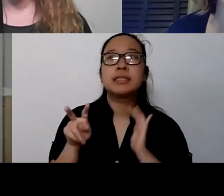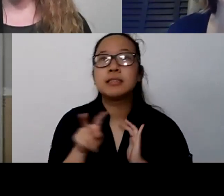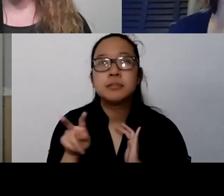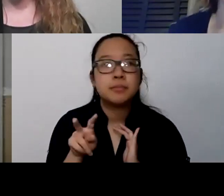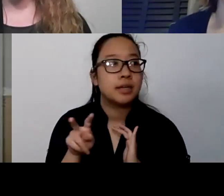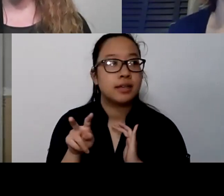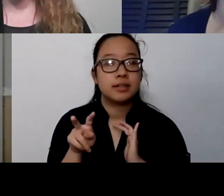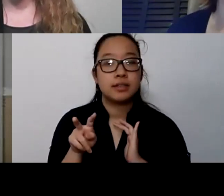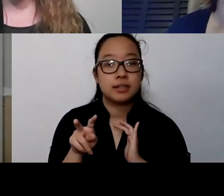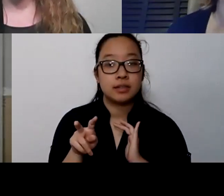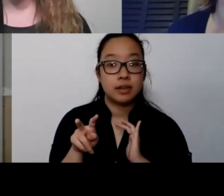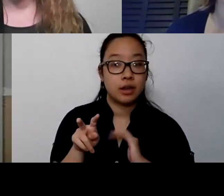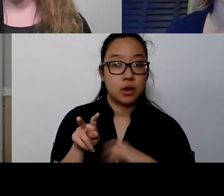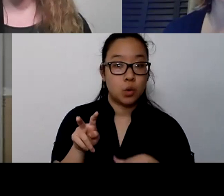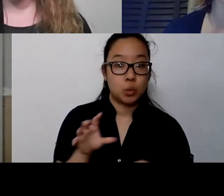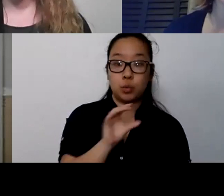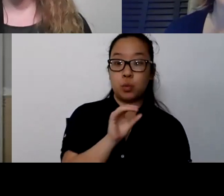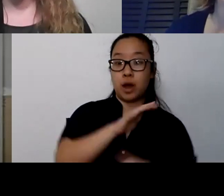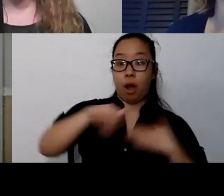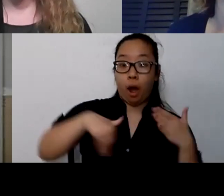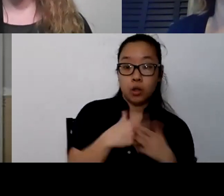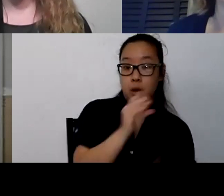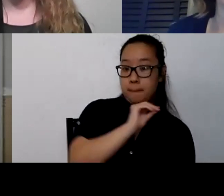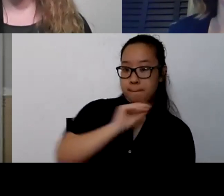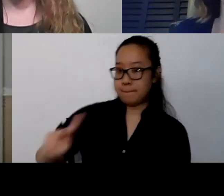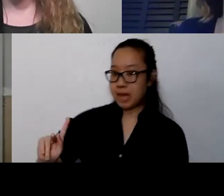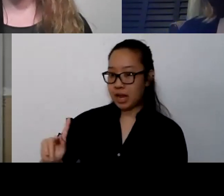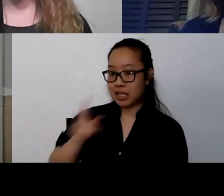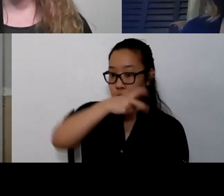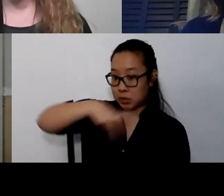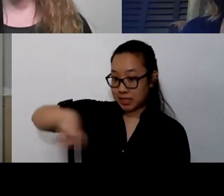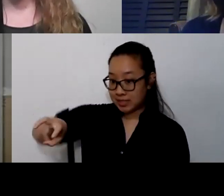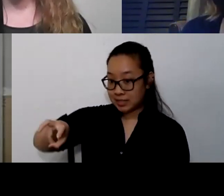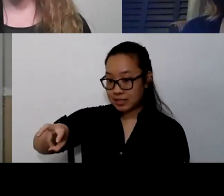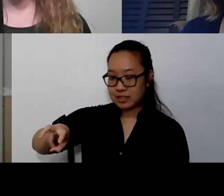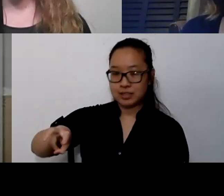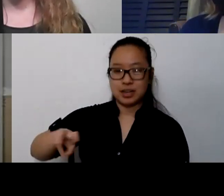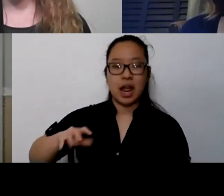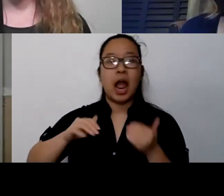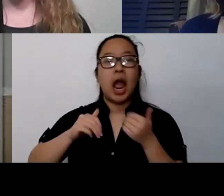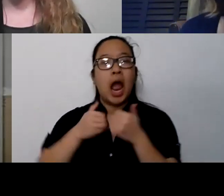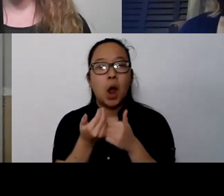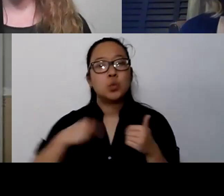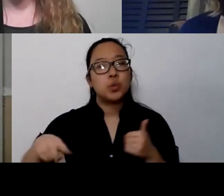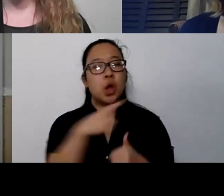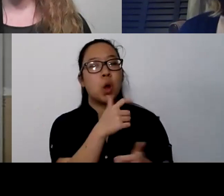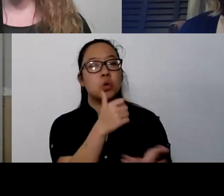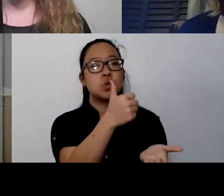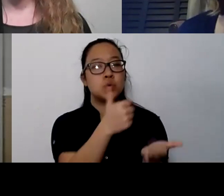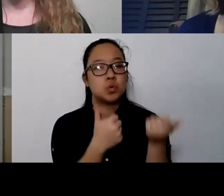when those transitions happen for all of us, how best can we support each other through what we think might be